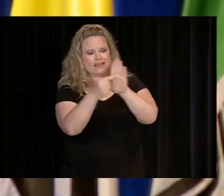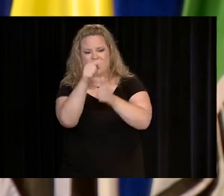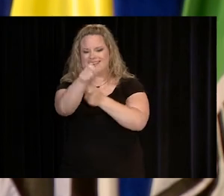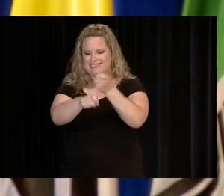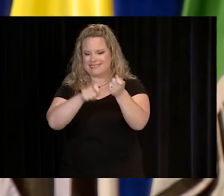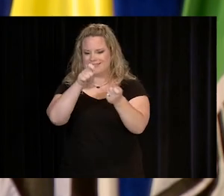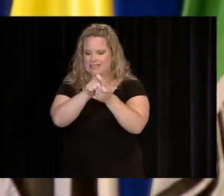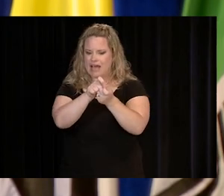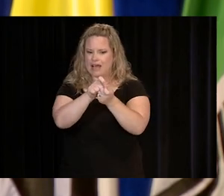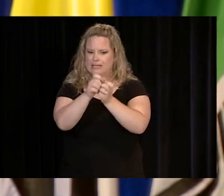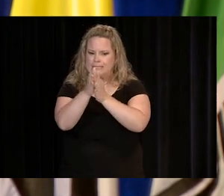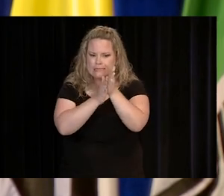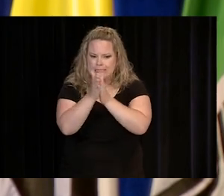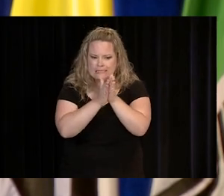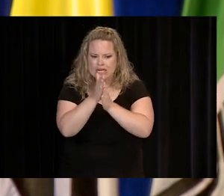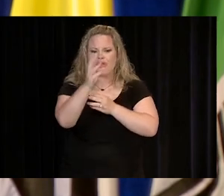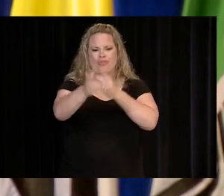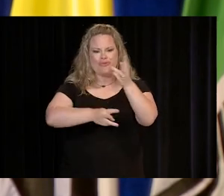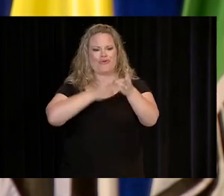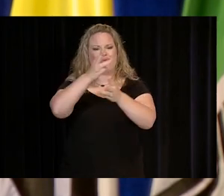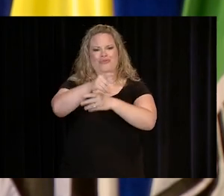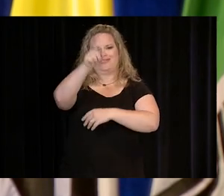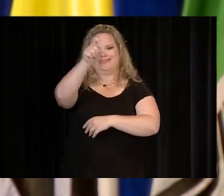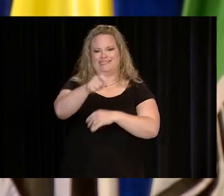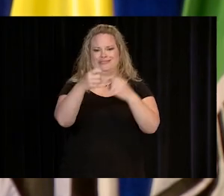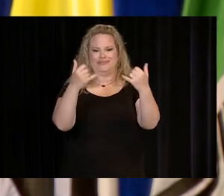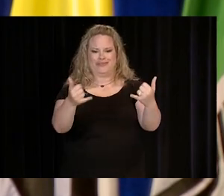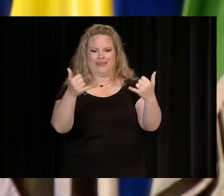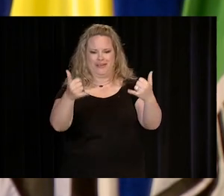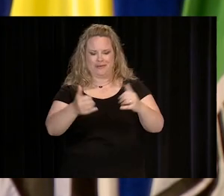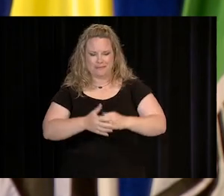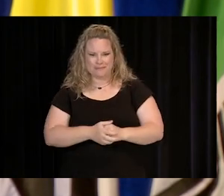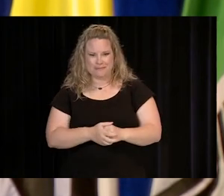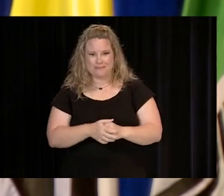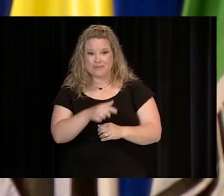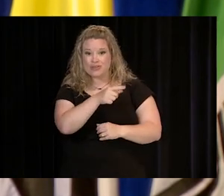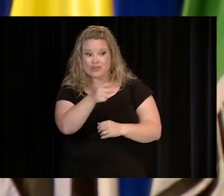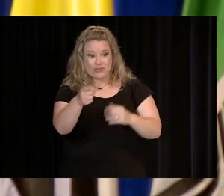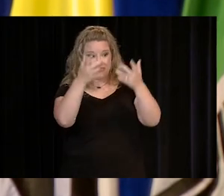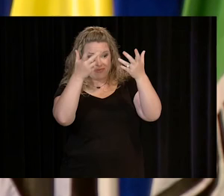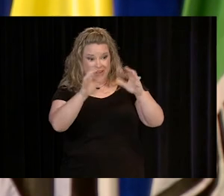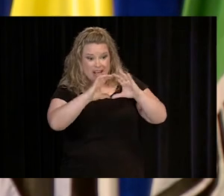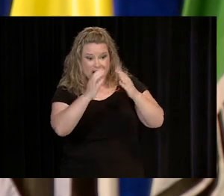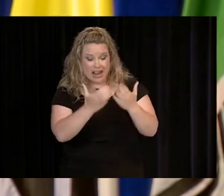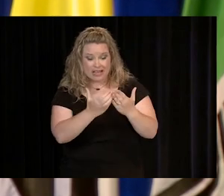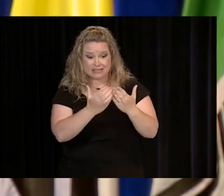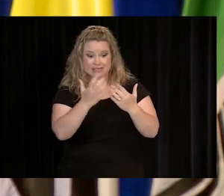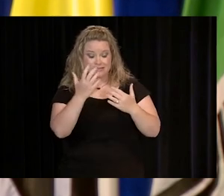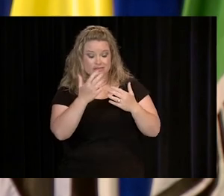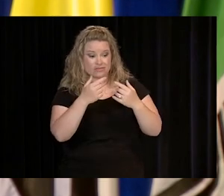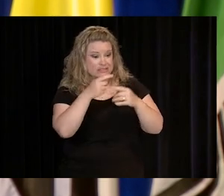OF RESILIENCY THE WORLD NEEDS RIGHT NOW. YOU FINISHED YOUR CLASSES WHILE CARING FOR YOUR FAMILY MEMBERS,